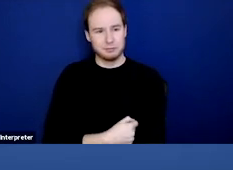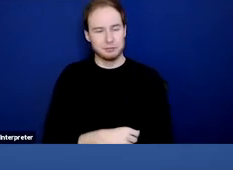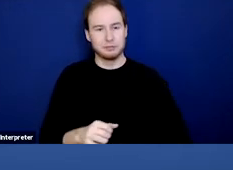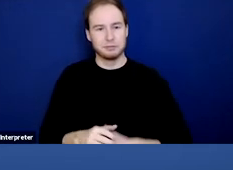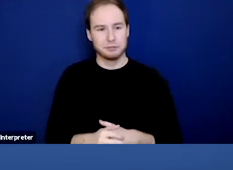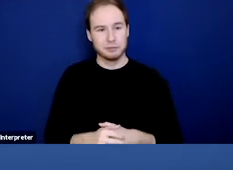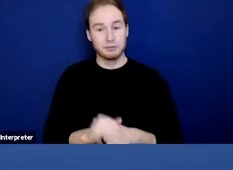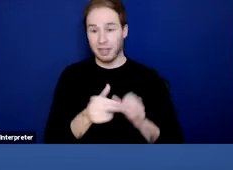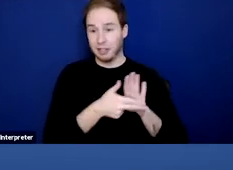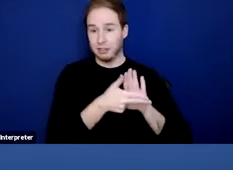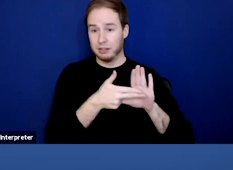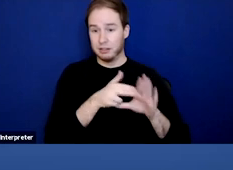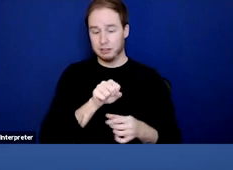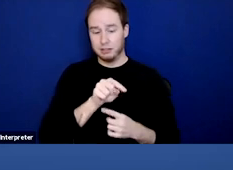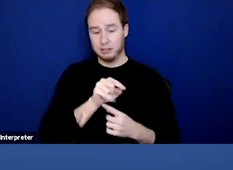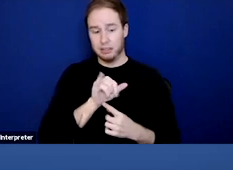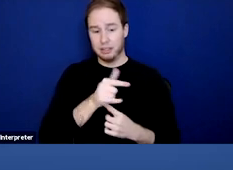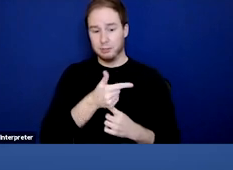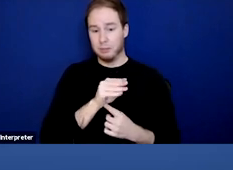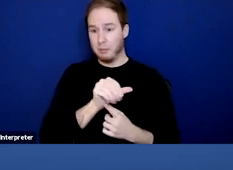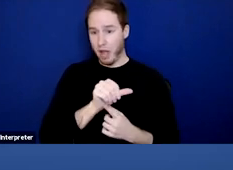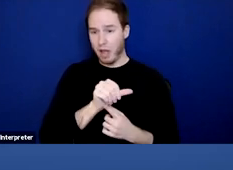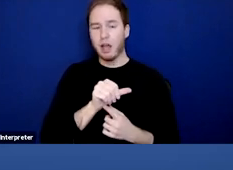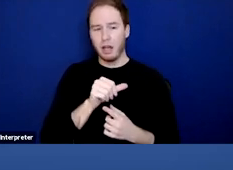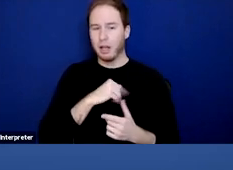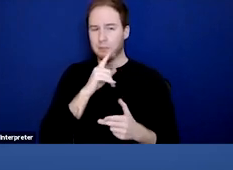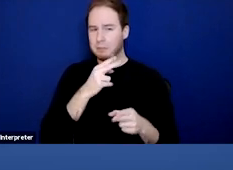Stigma, I already talked about it before. It is so pernicious and so prevalent,